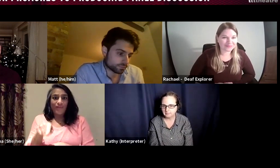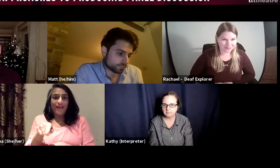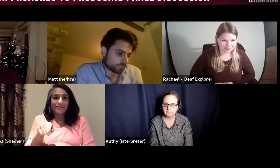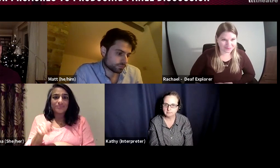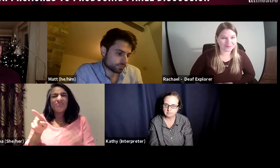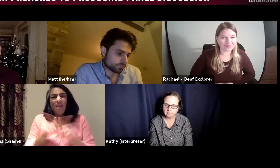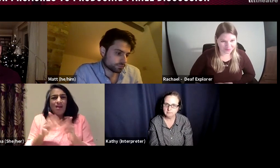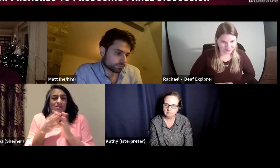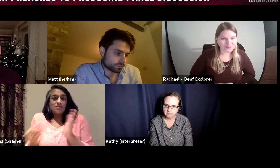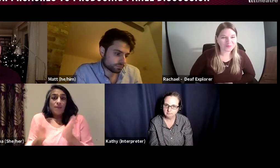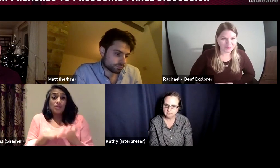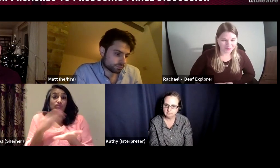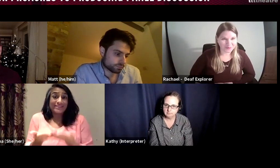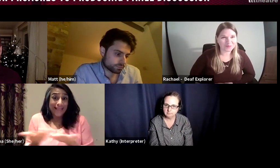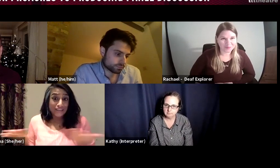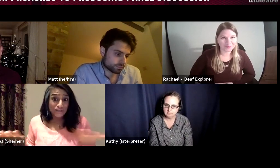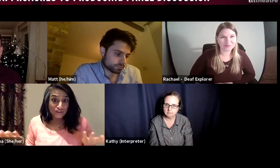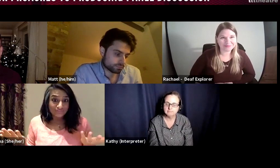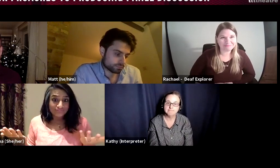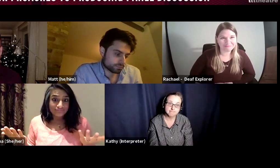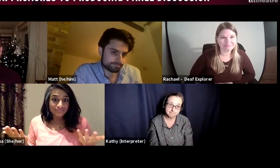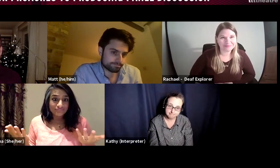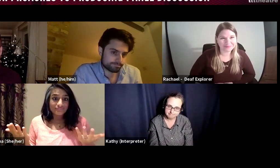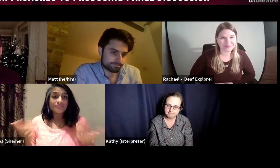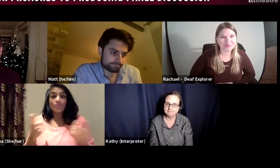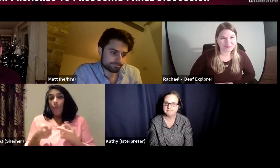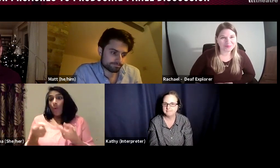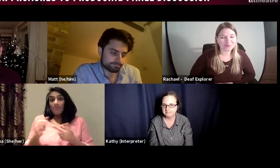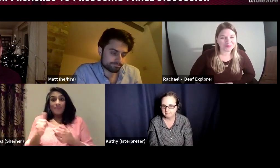we need to be paying them extra. So, for example, if they are taking on a translation role